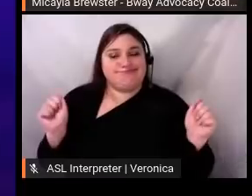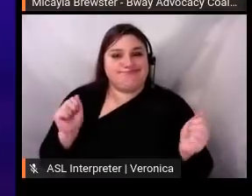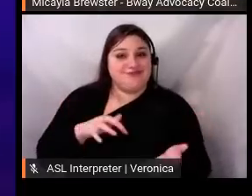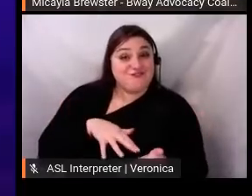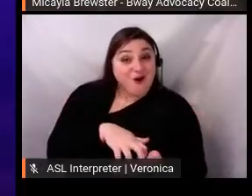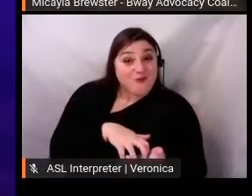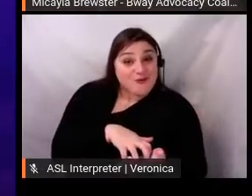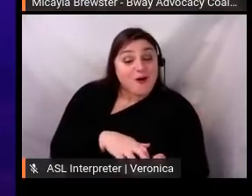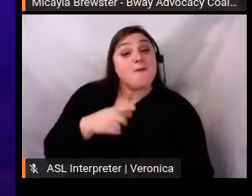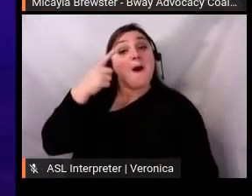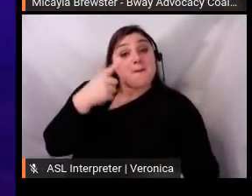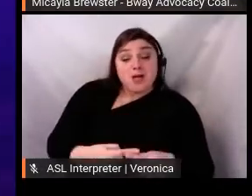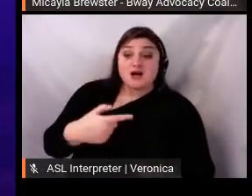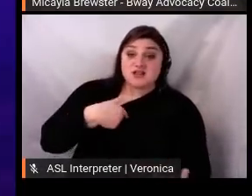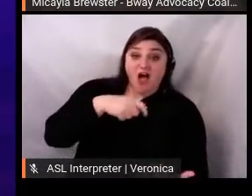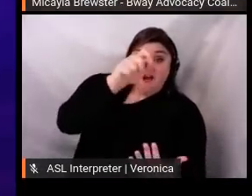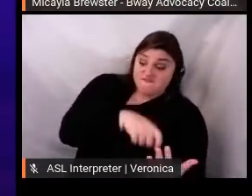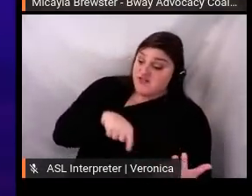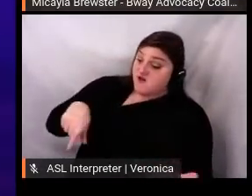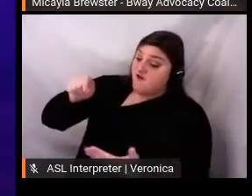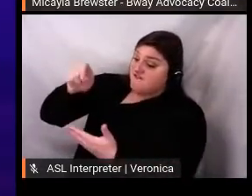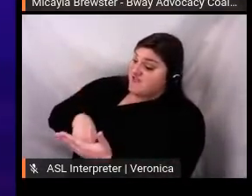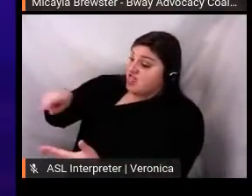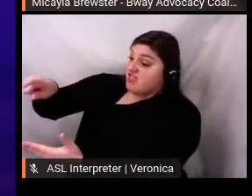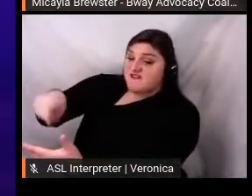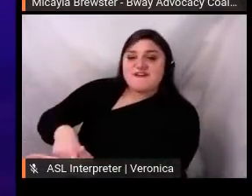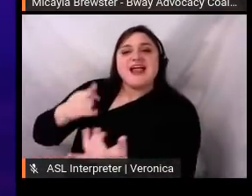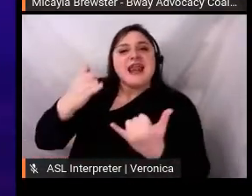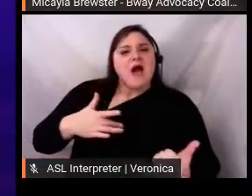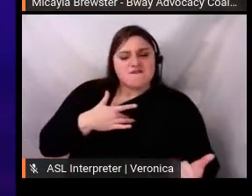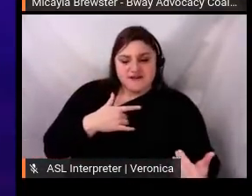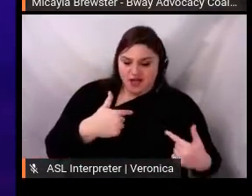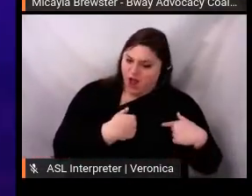was to reframe the mind of our attendees when it comes to accountability